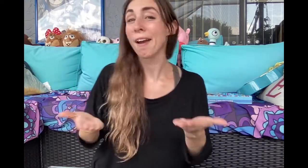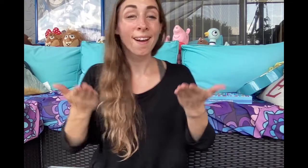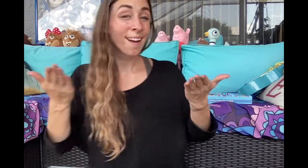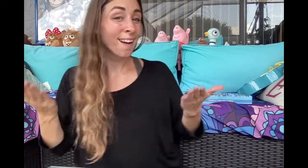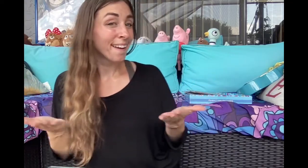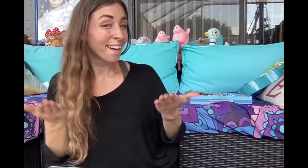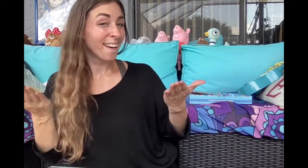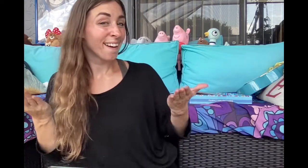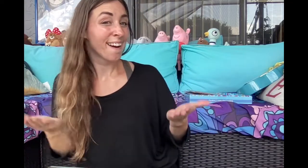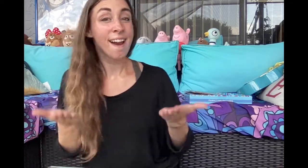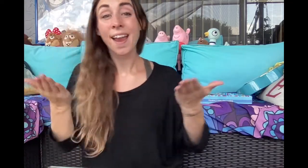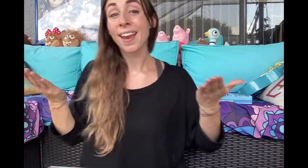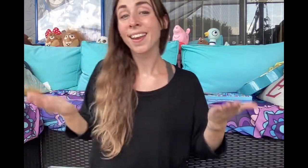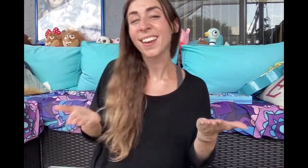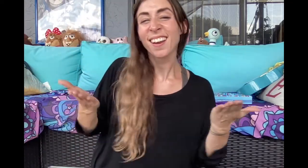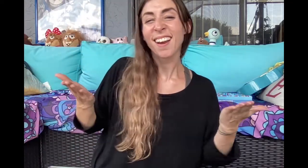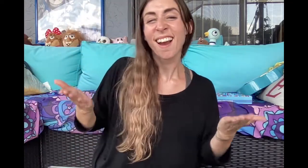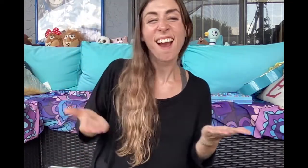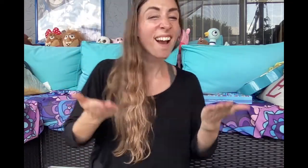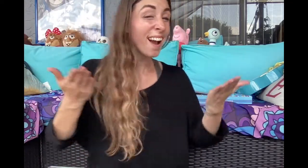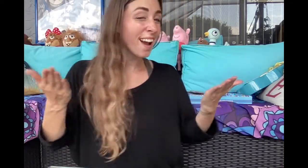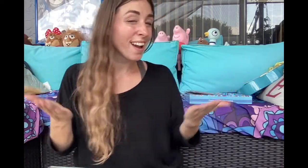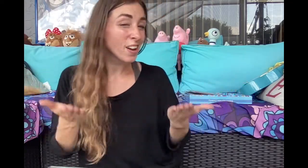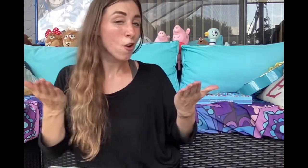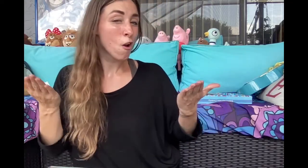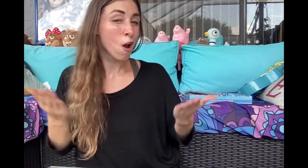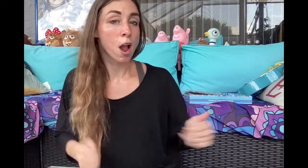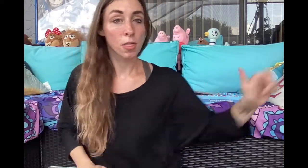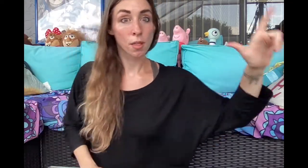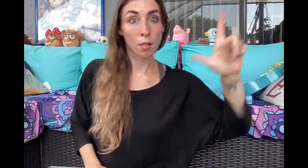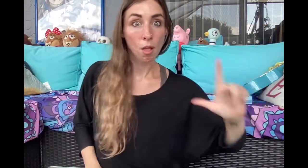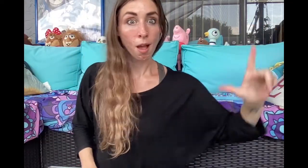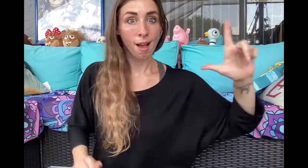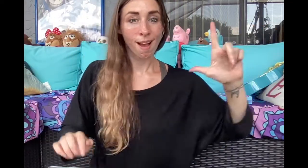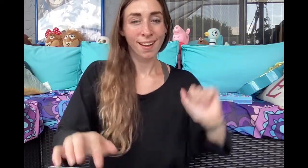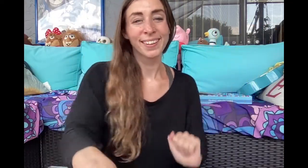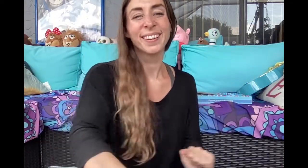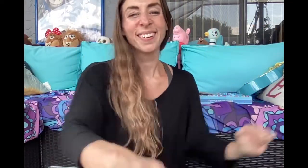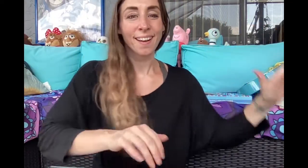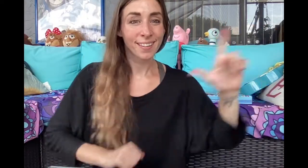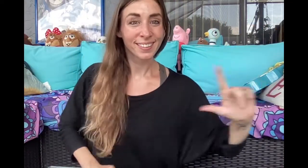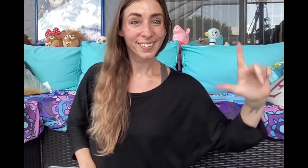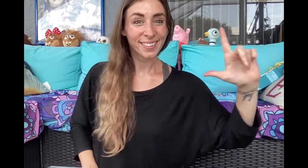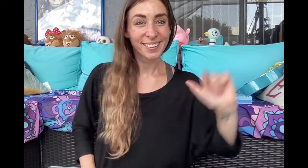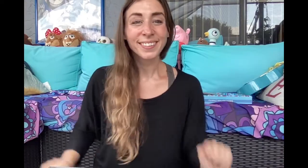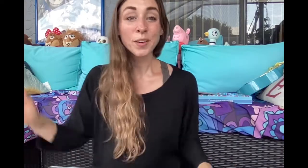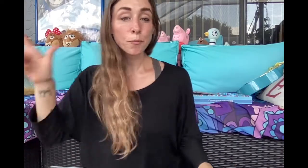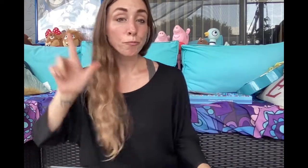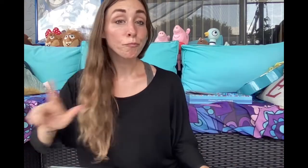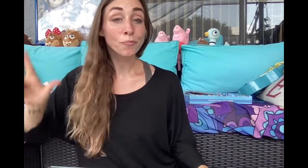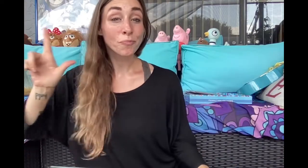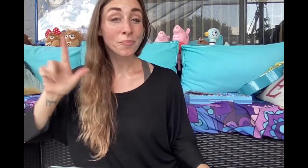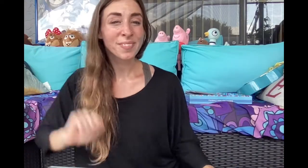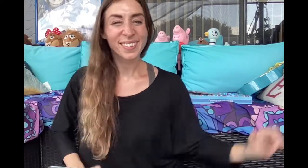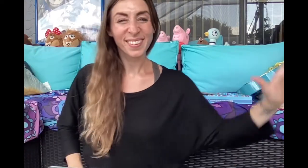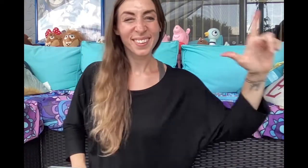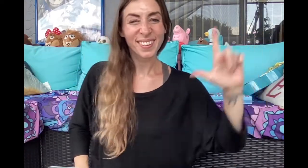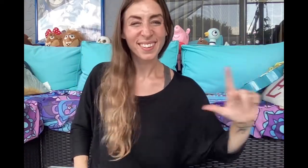Here here here here at the library at the library at the library